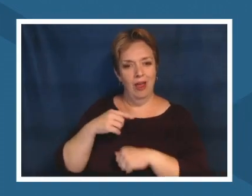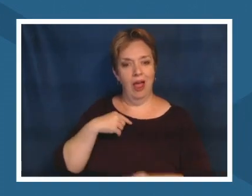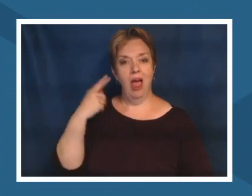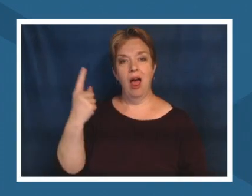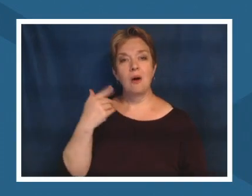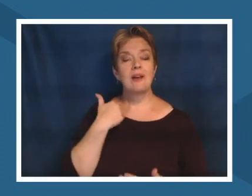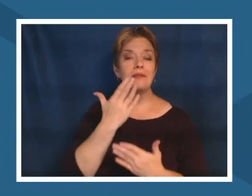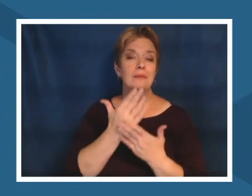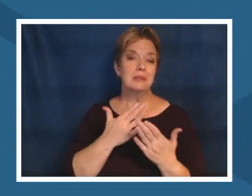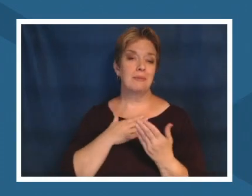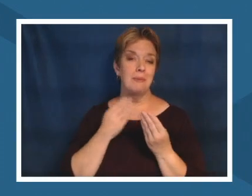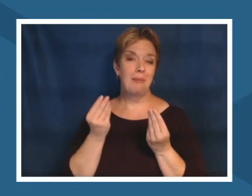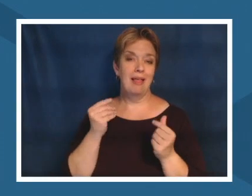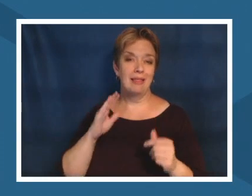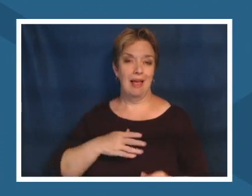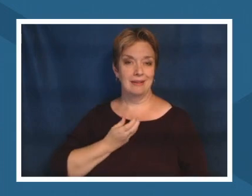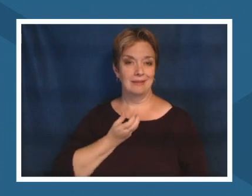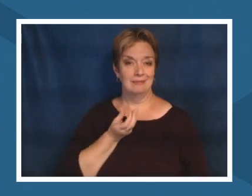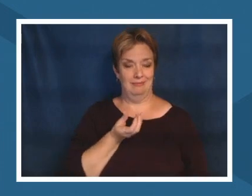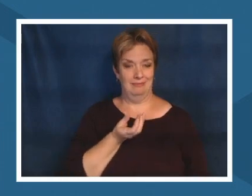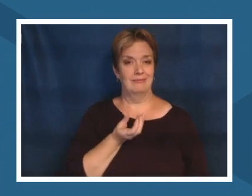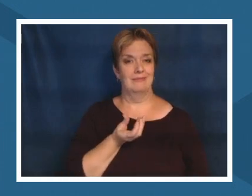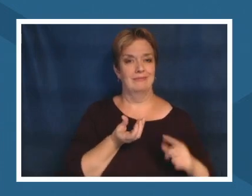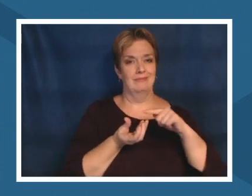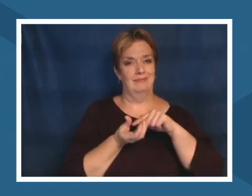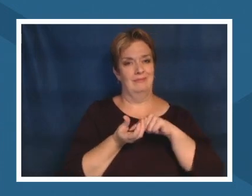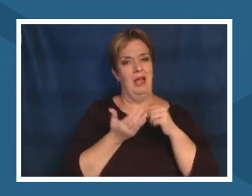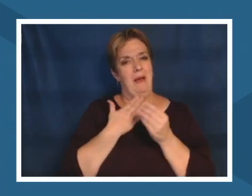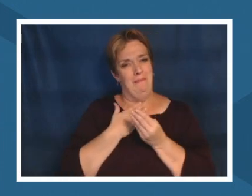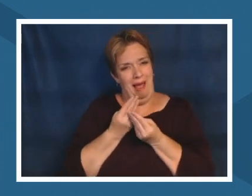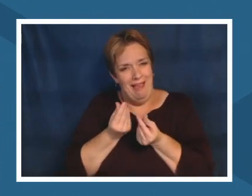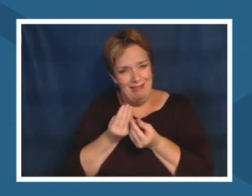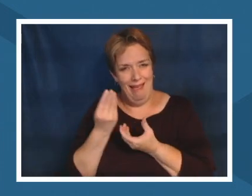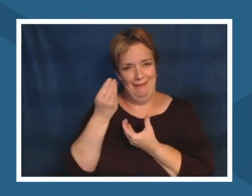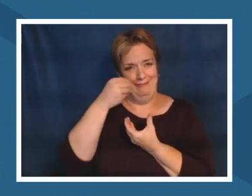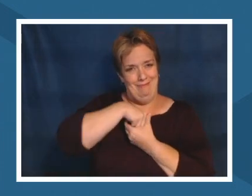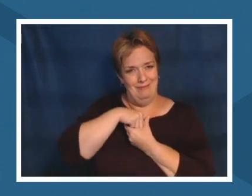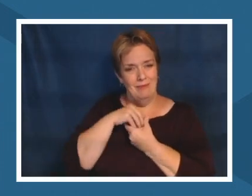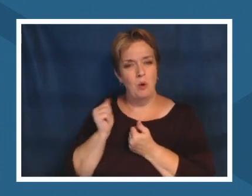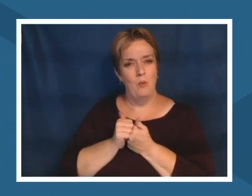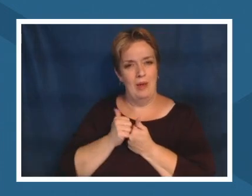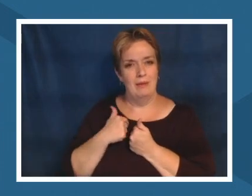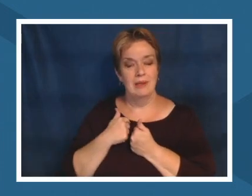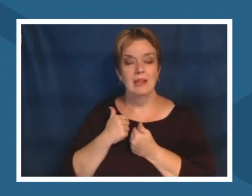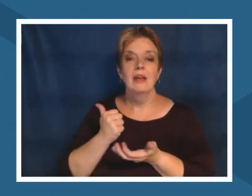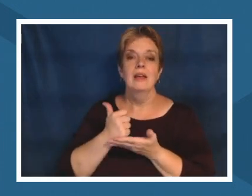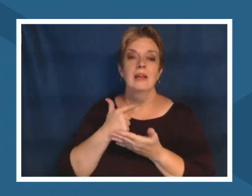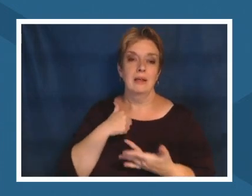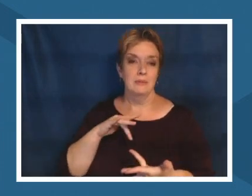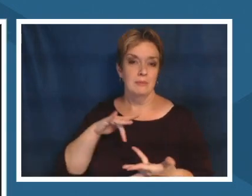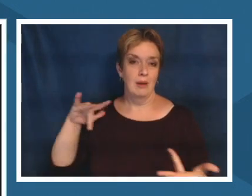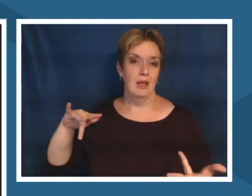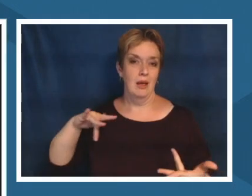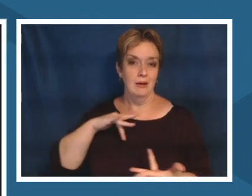it keeps me true it keeps me connected and it gives me strength whenever i need it